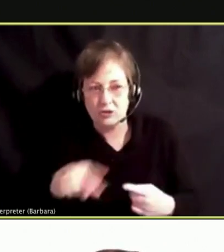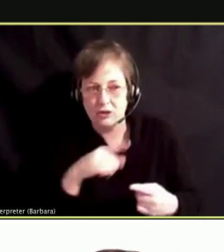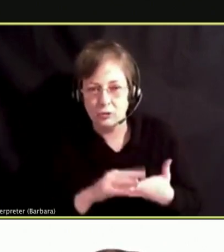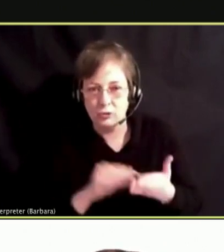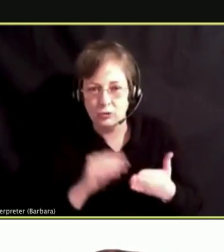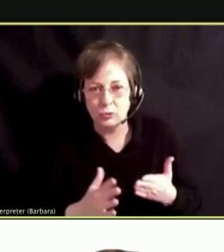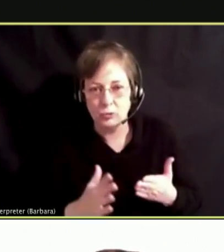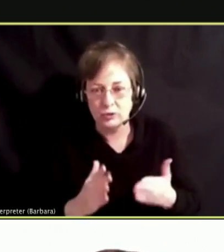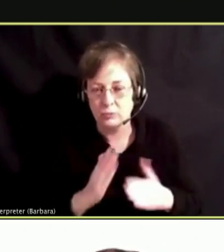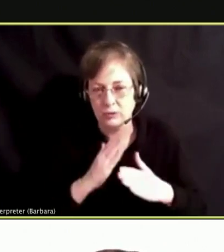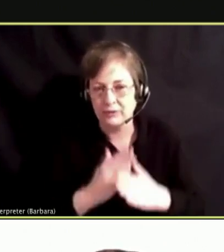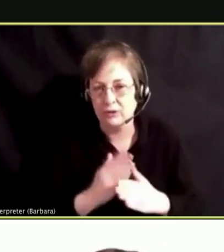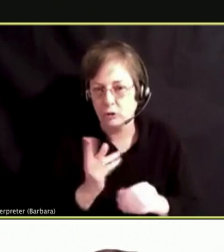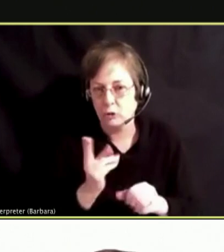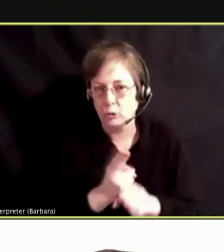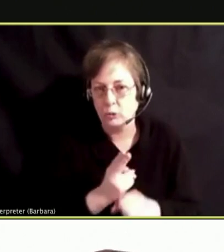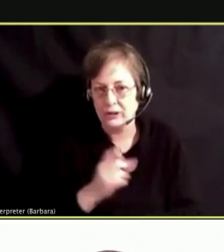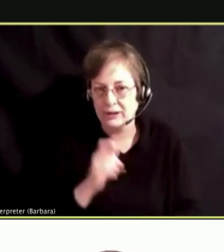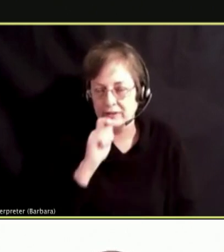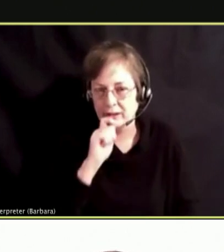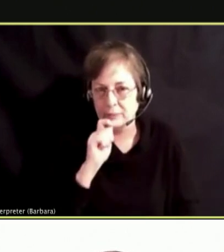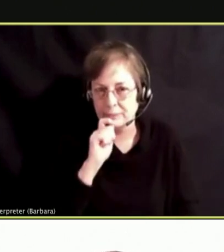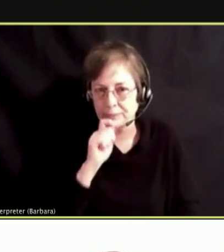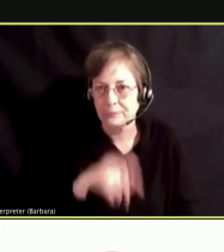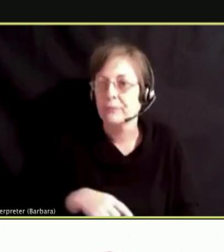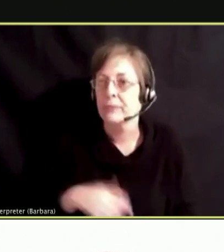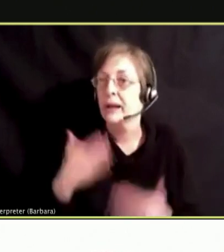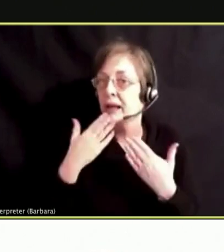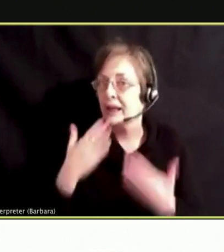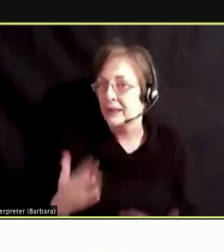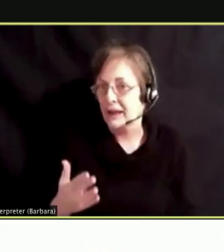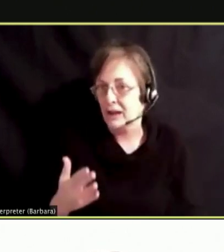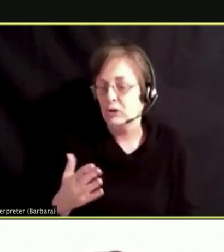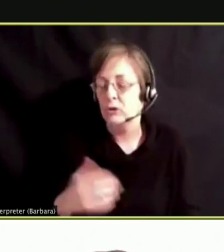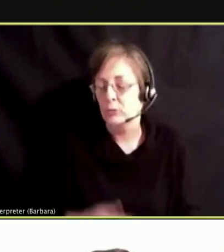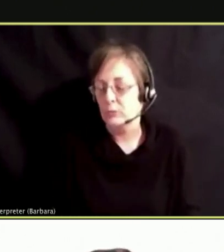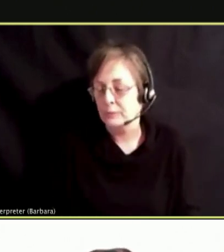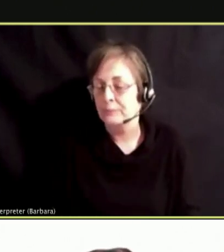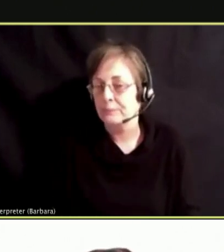THIS. THANK YOU SO MUCH.